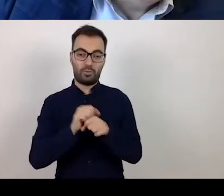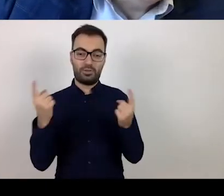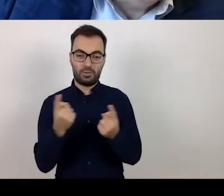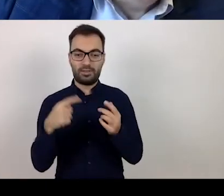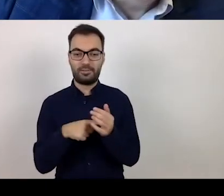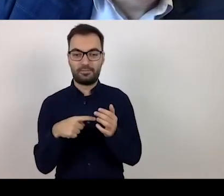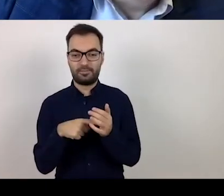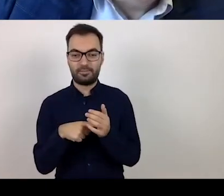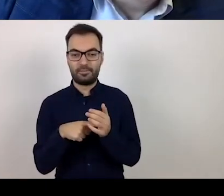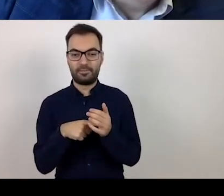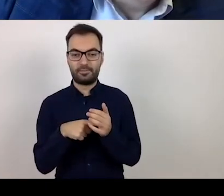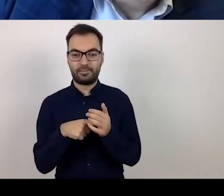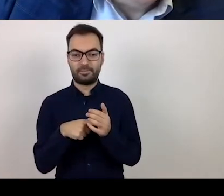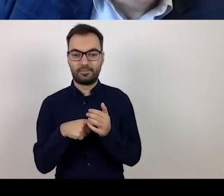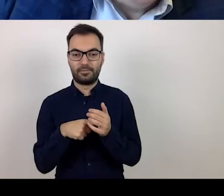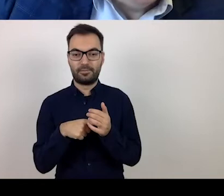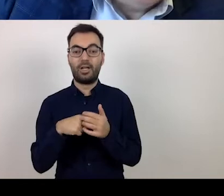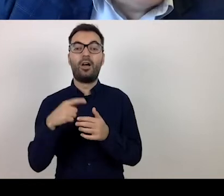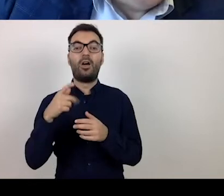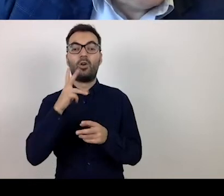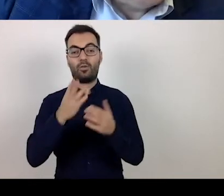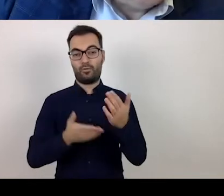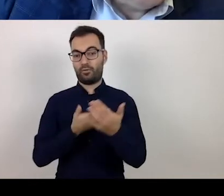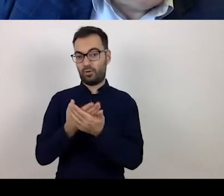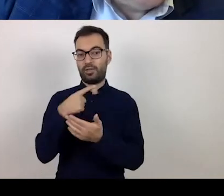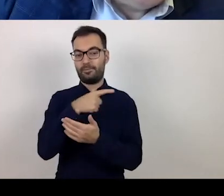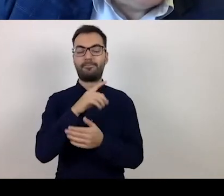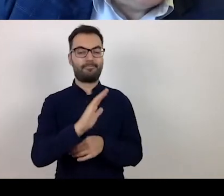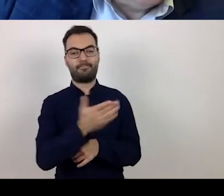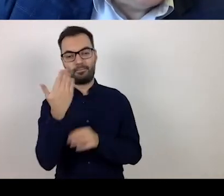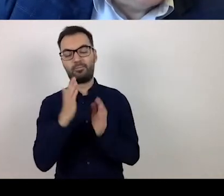when the applicant will be asked to correct the application.